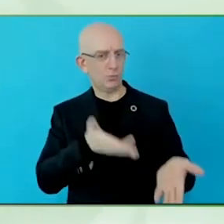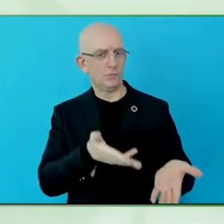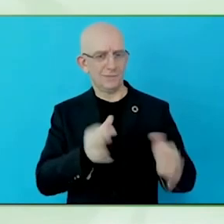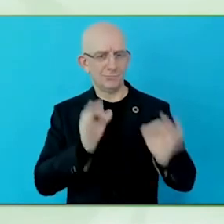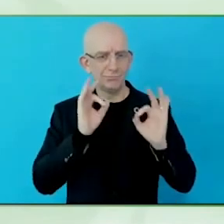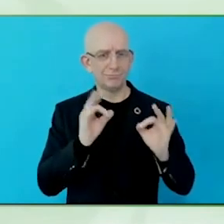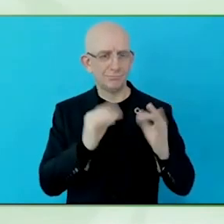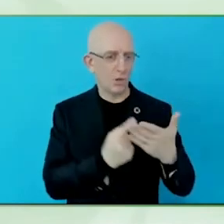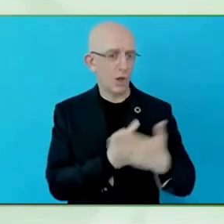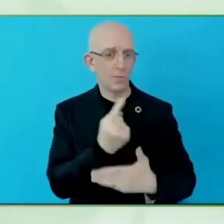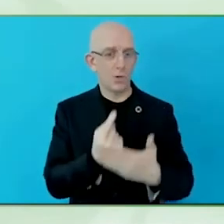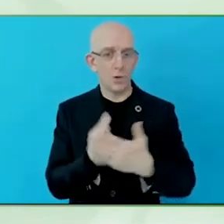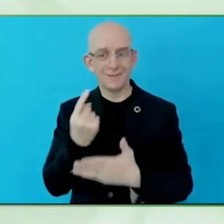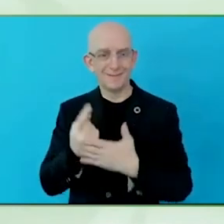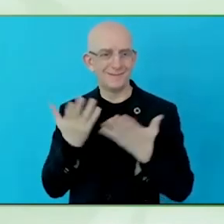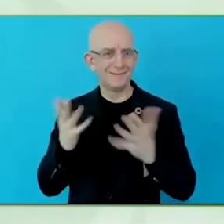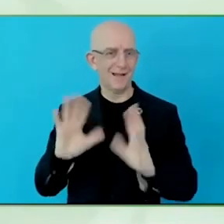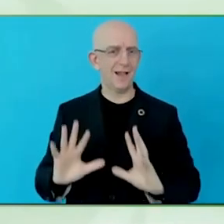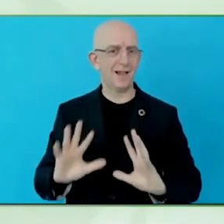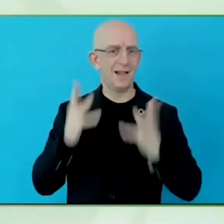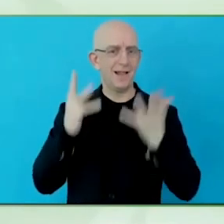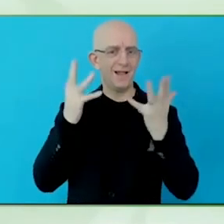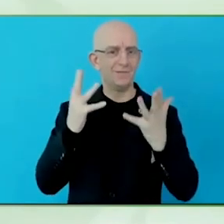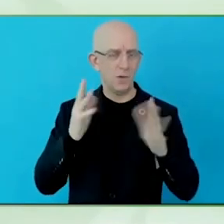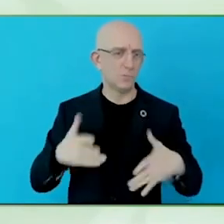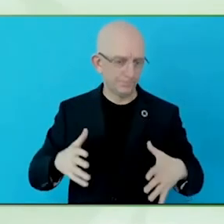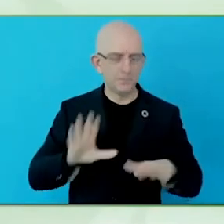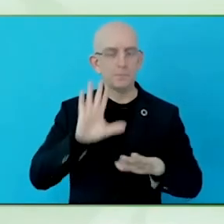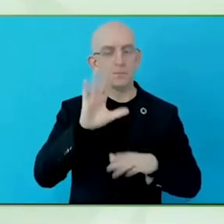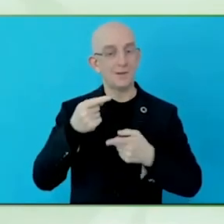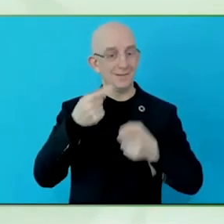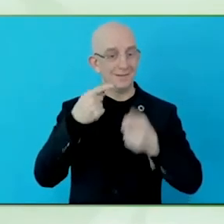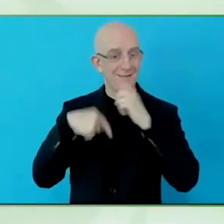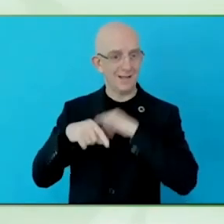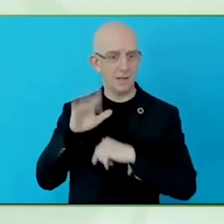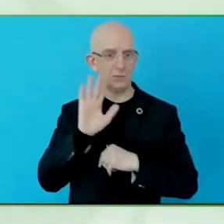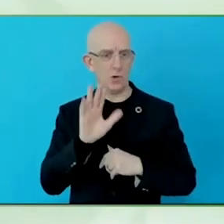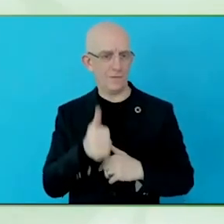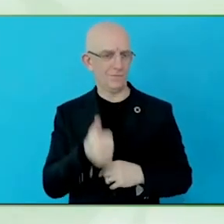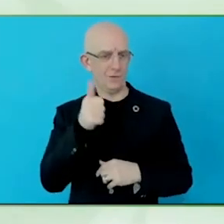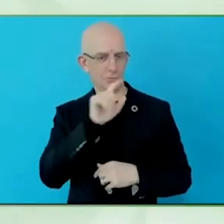because a milestone is a market process, in a pathway.